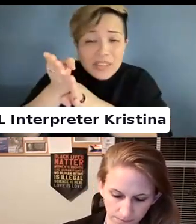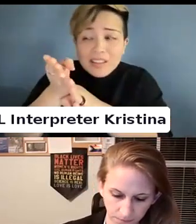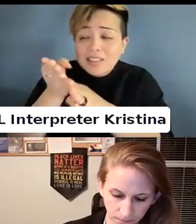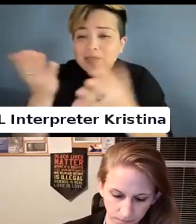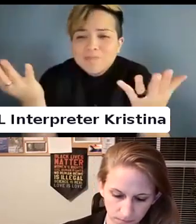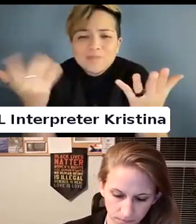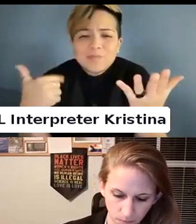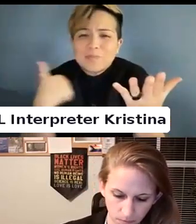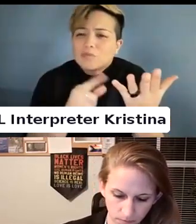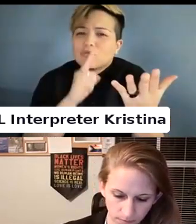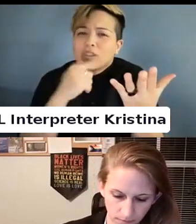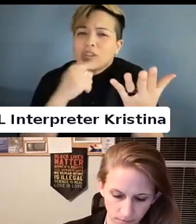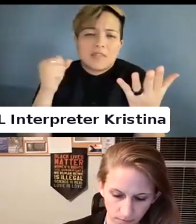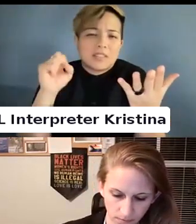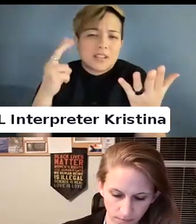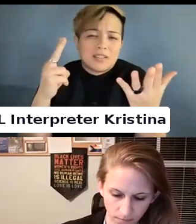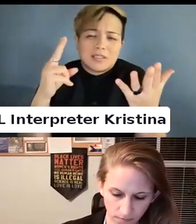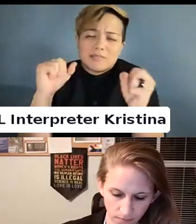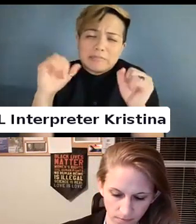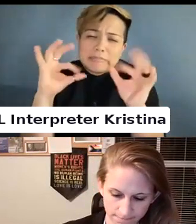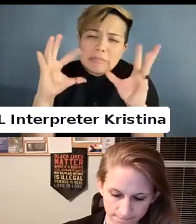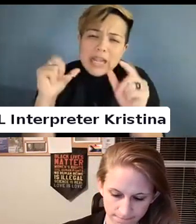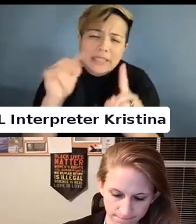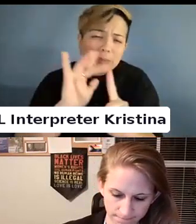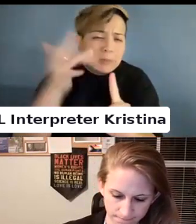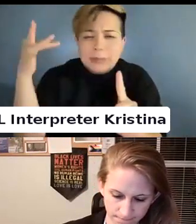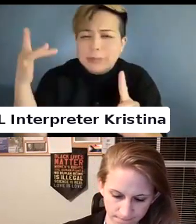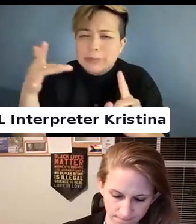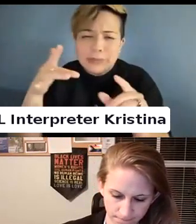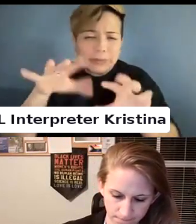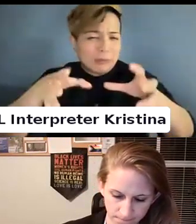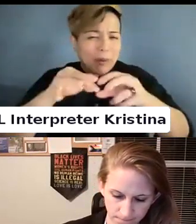We have a stellar group of panelists today.